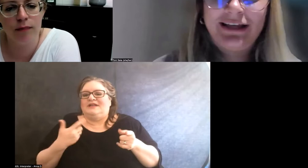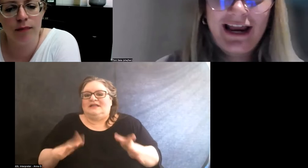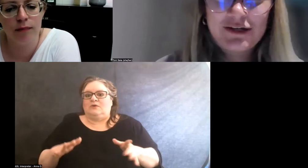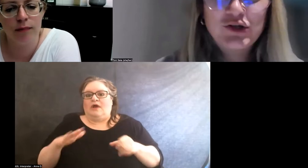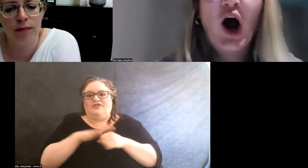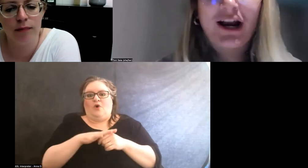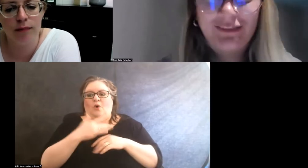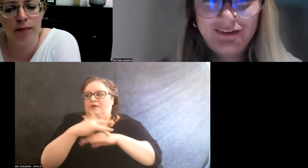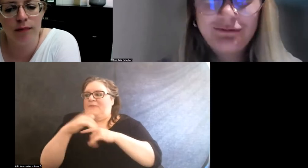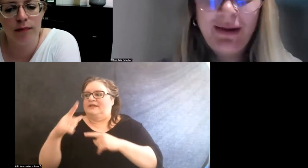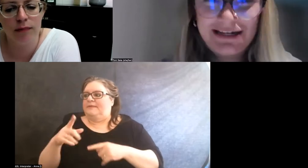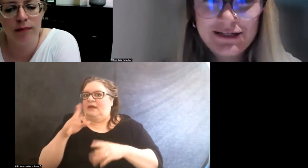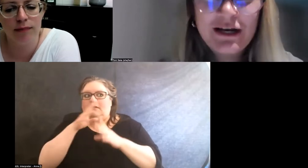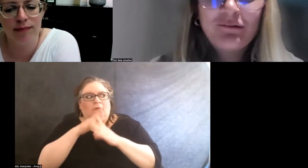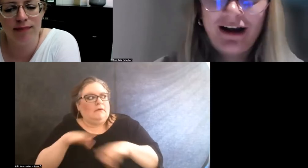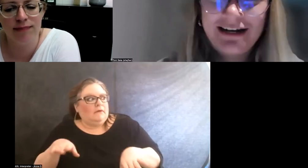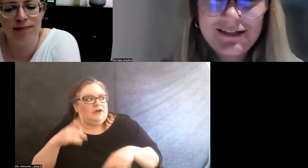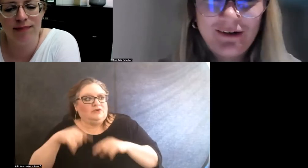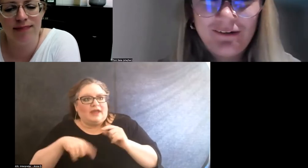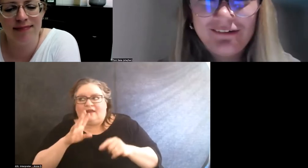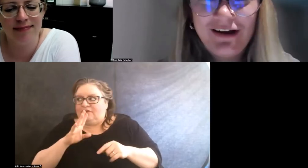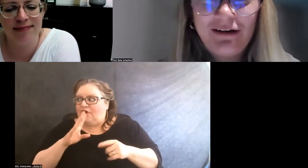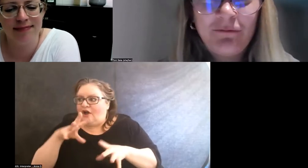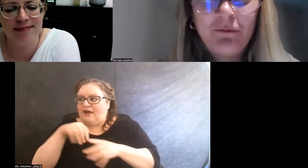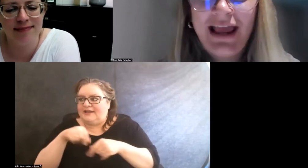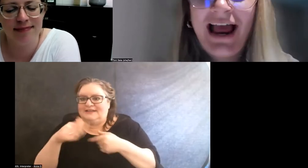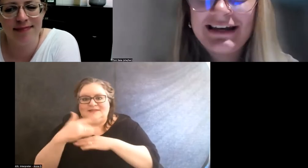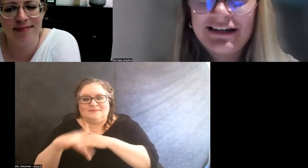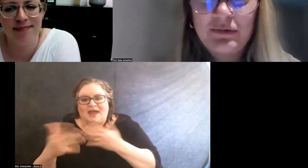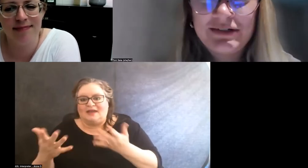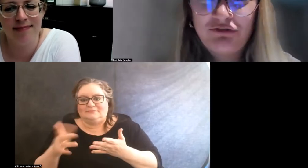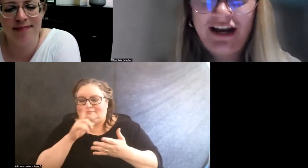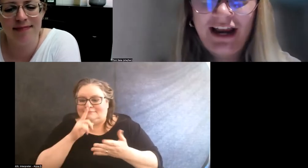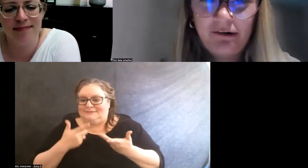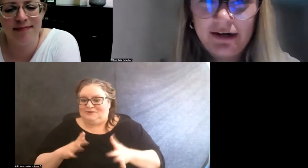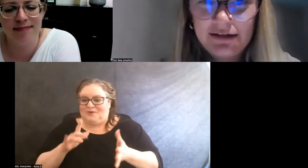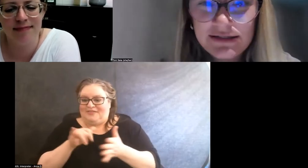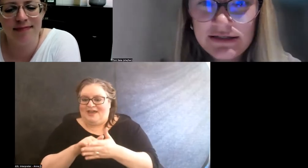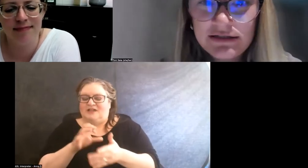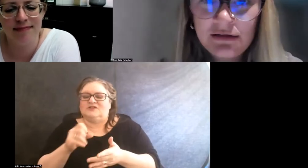you can't talk in the space, right? So we had, you know, different areas,